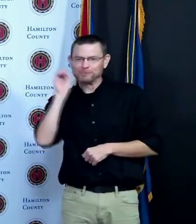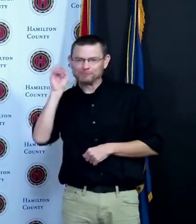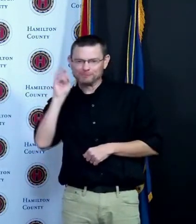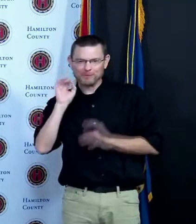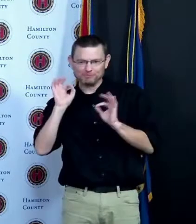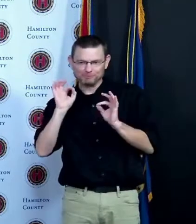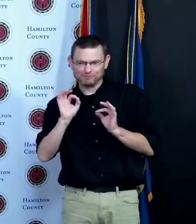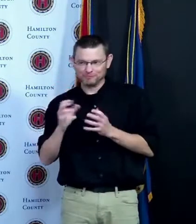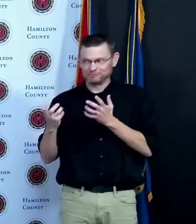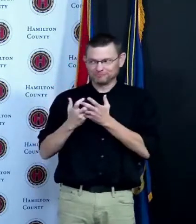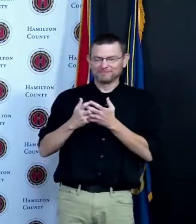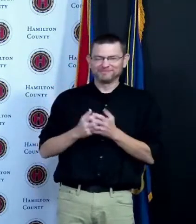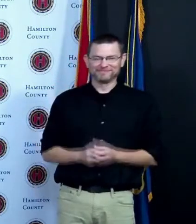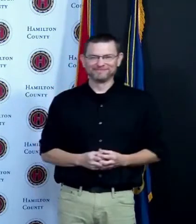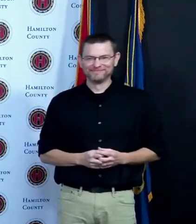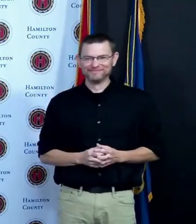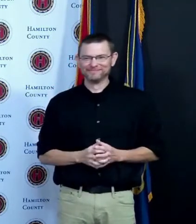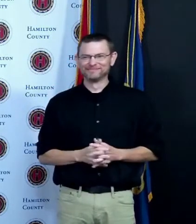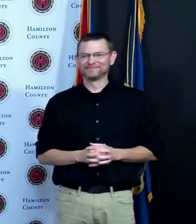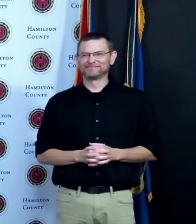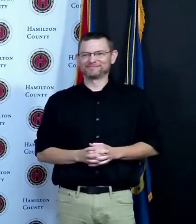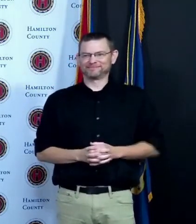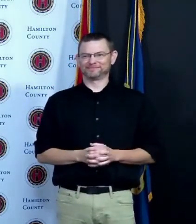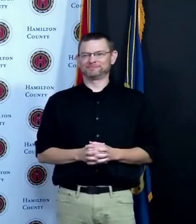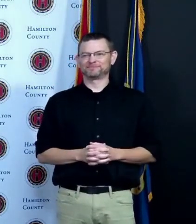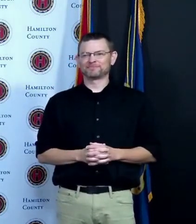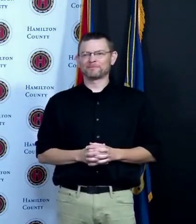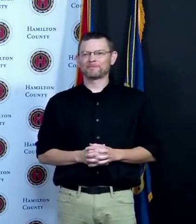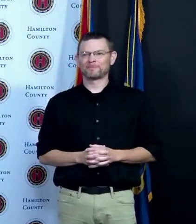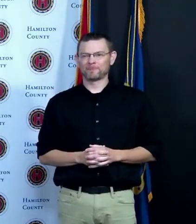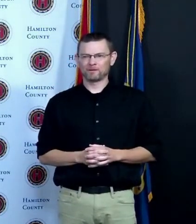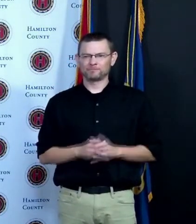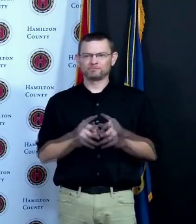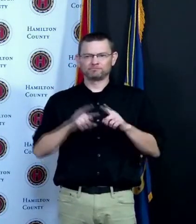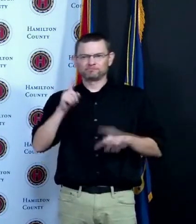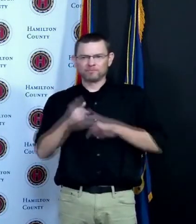by providers throughout the county Greg Kesterman the County Health Commissioner is going to read